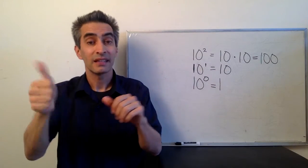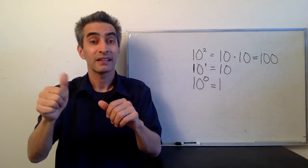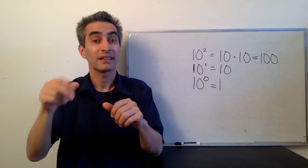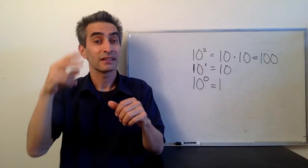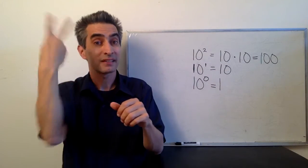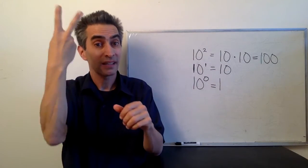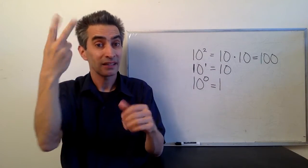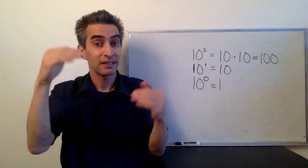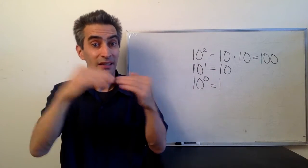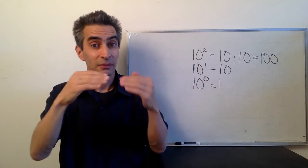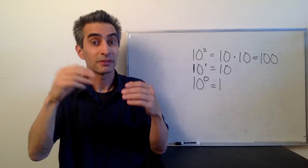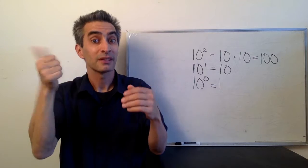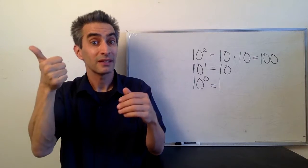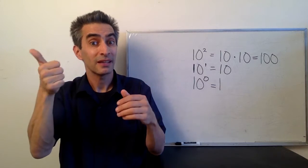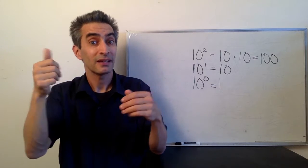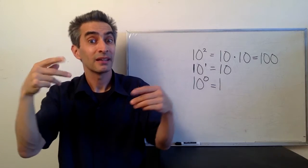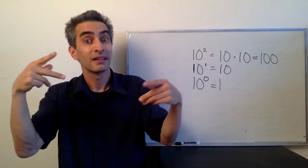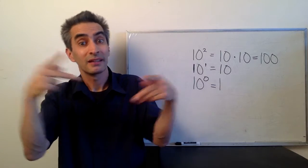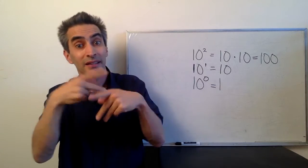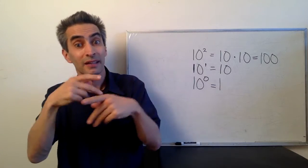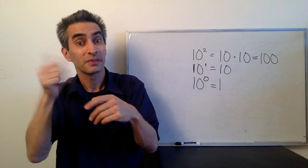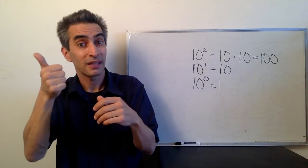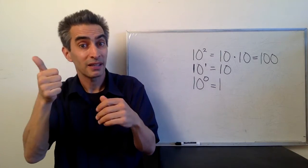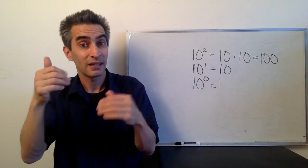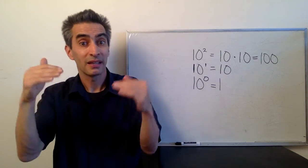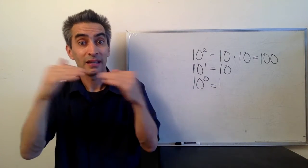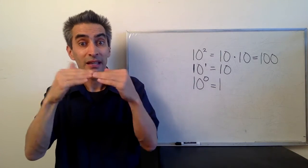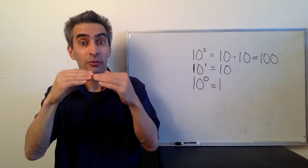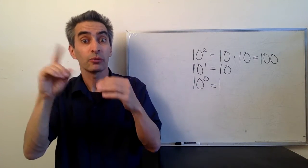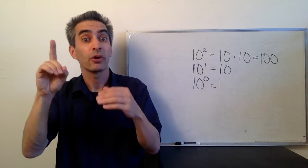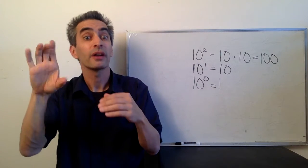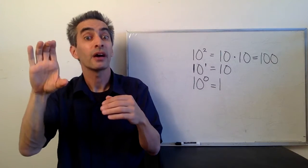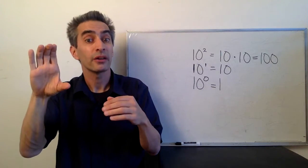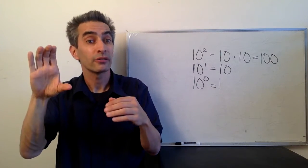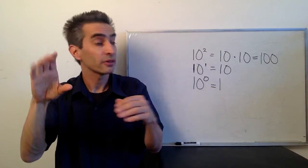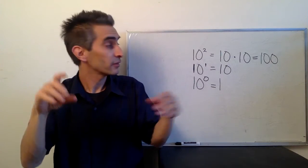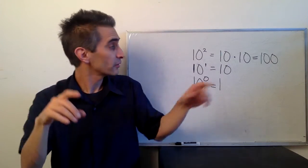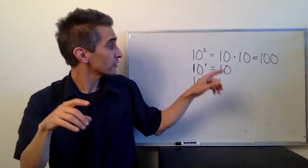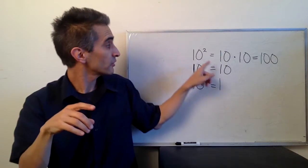10 to the 2nd power = 10 x 10 = 100